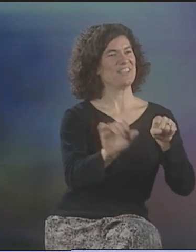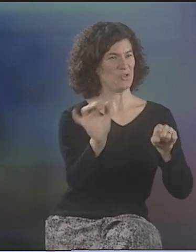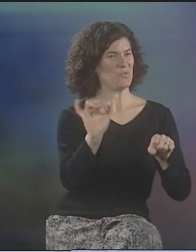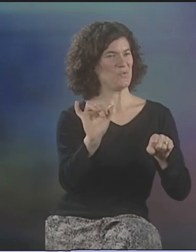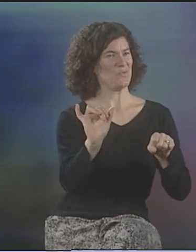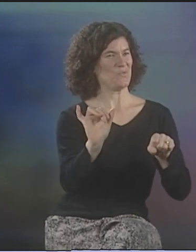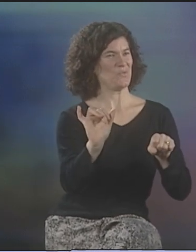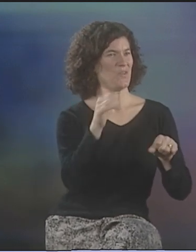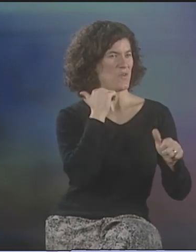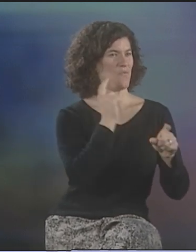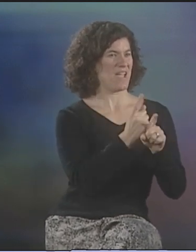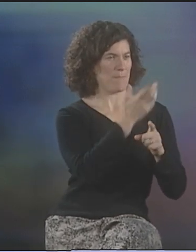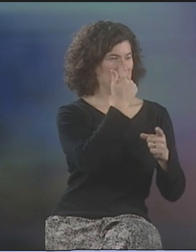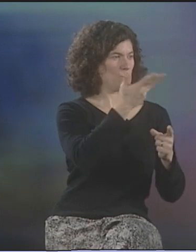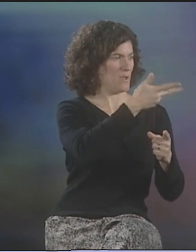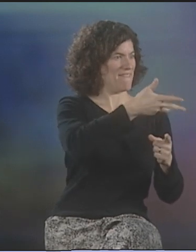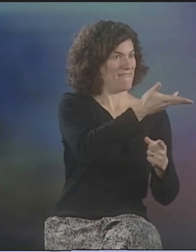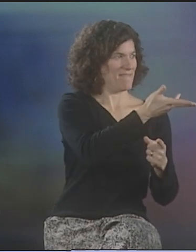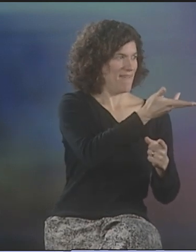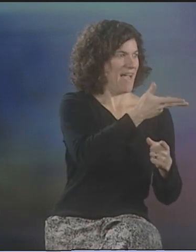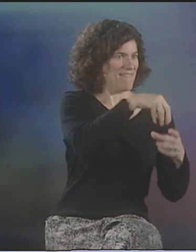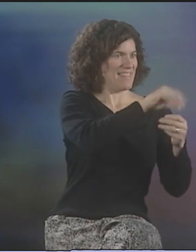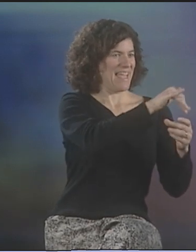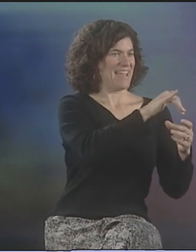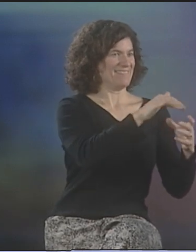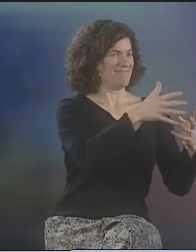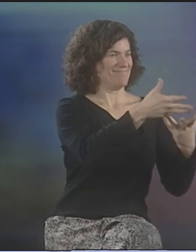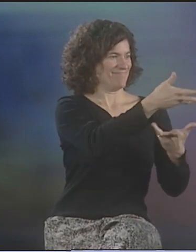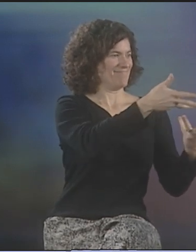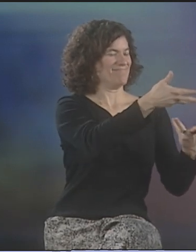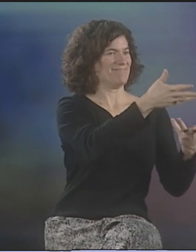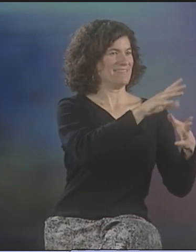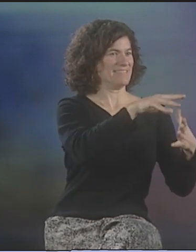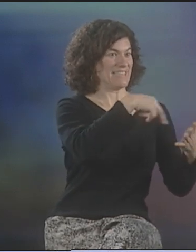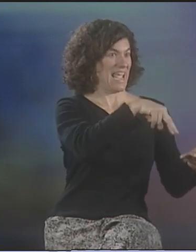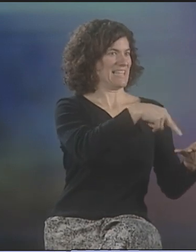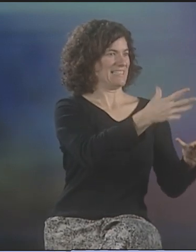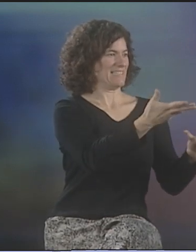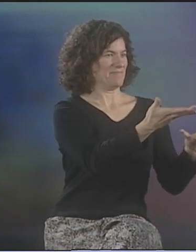I BELIEVE THAT STEFFA'S INFLUENCE WAS FELT IN BRIDGE OF... ALL 5 OF US HAD BEEN IN THAT